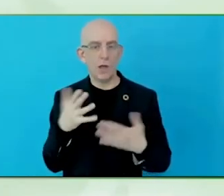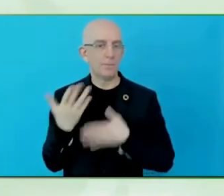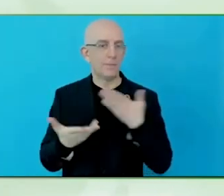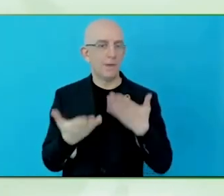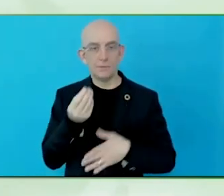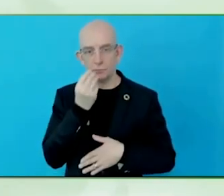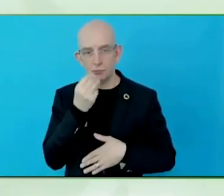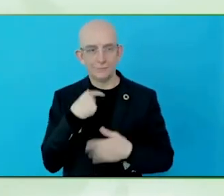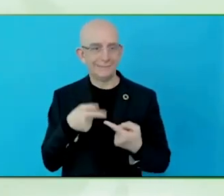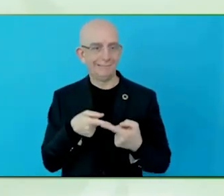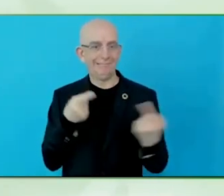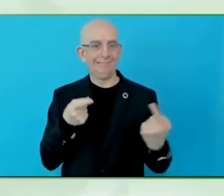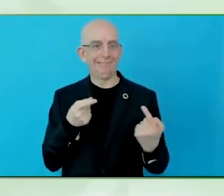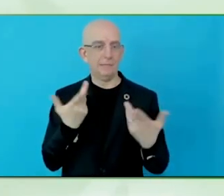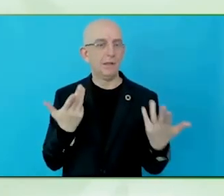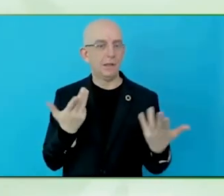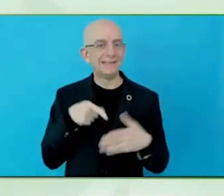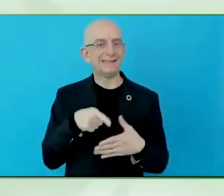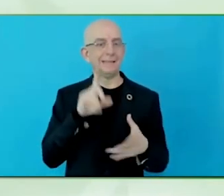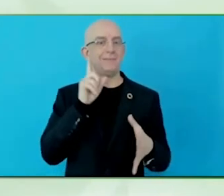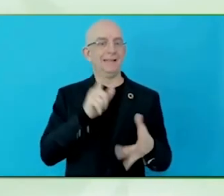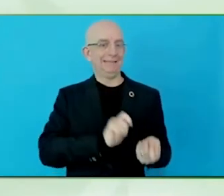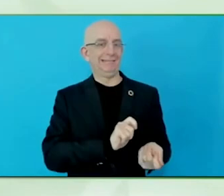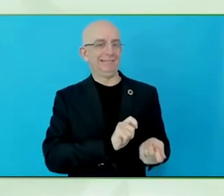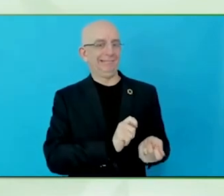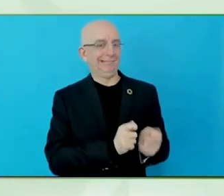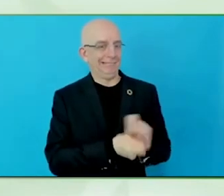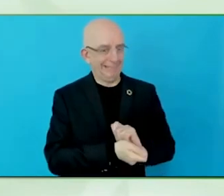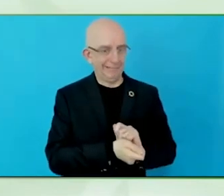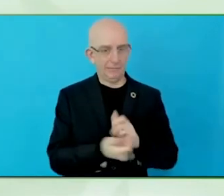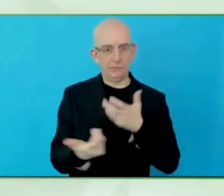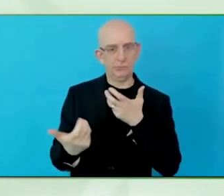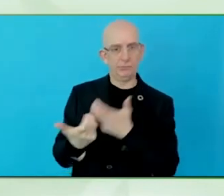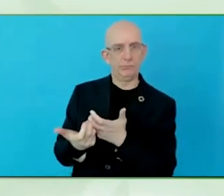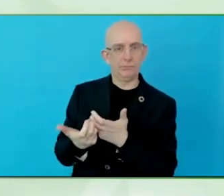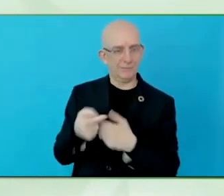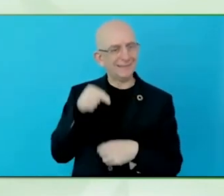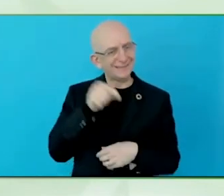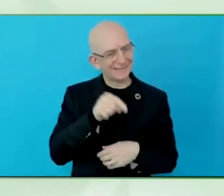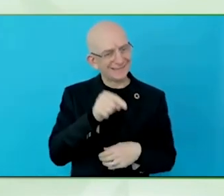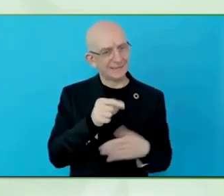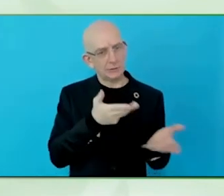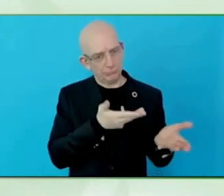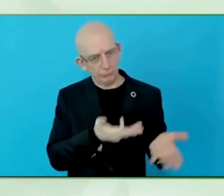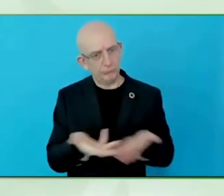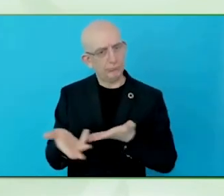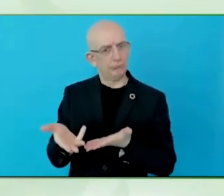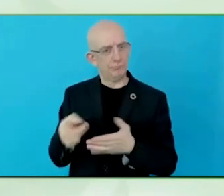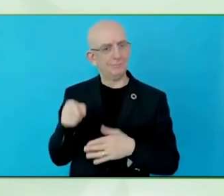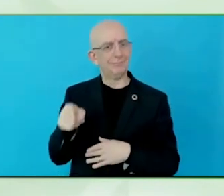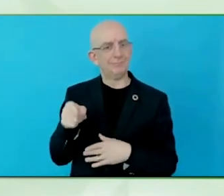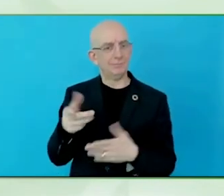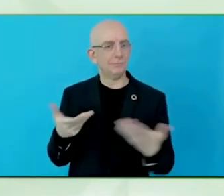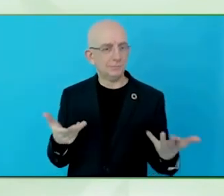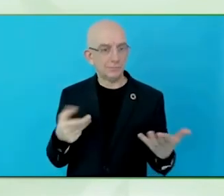It is the same with a disabled customer, as well. Businesses have to look at, okay, here is the money.